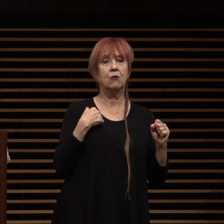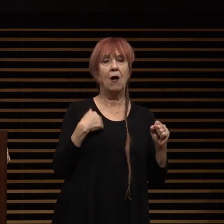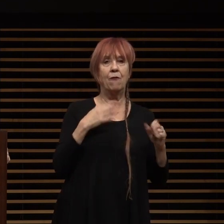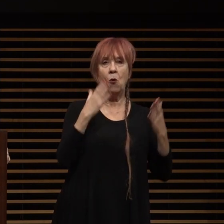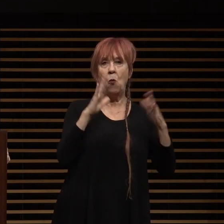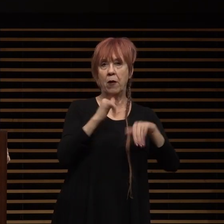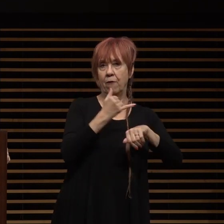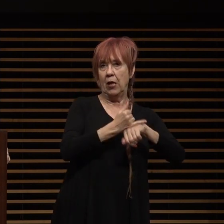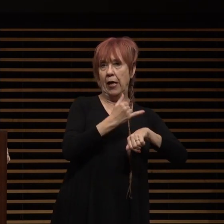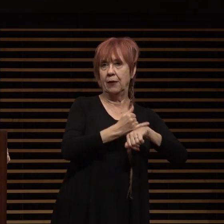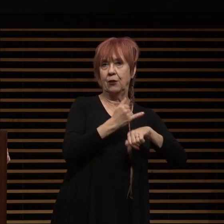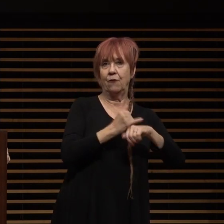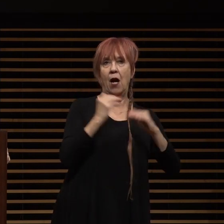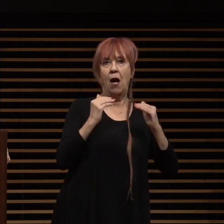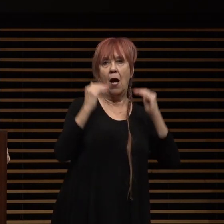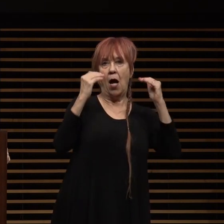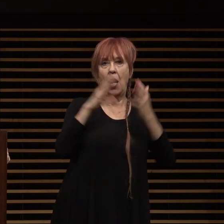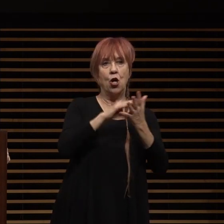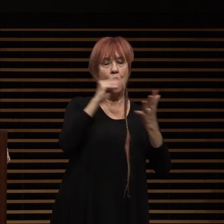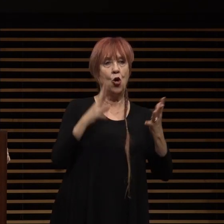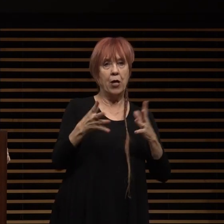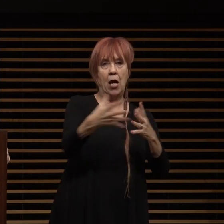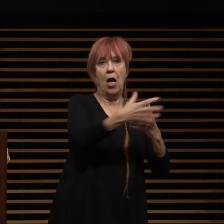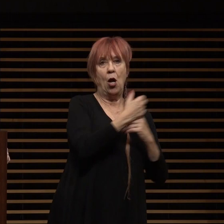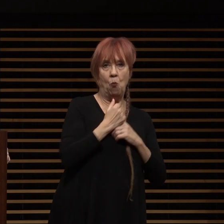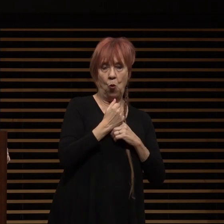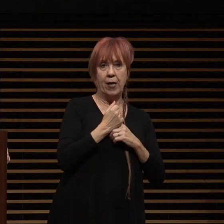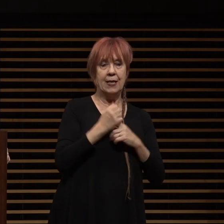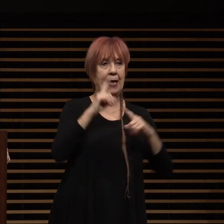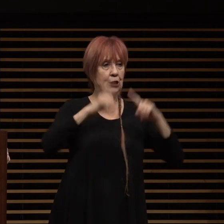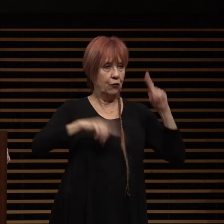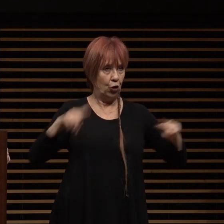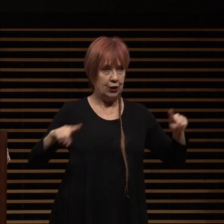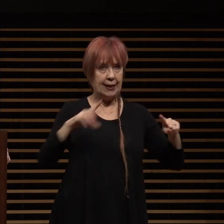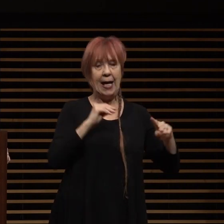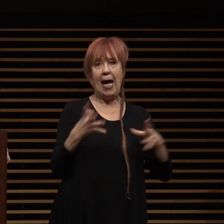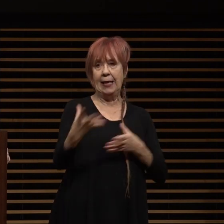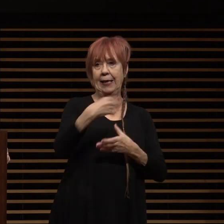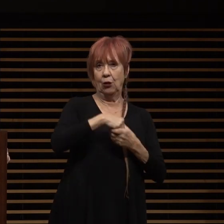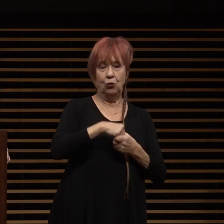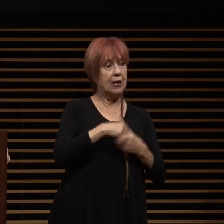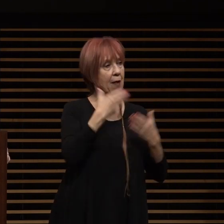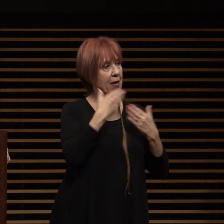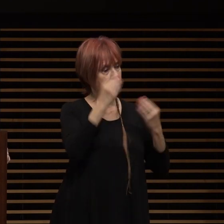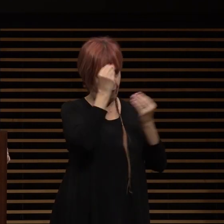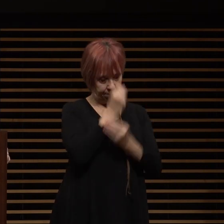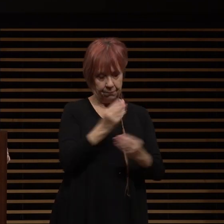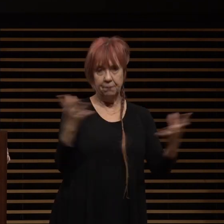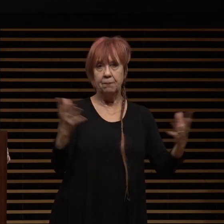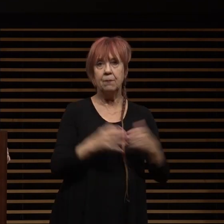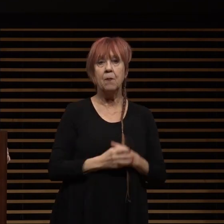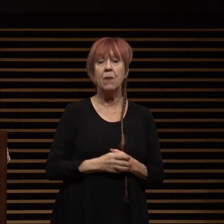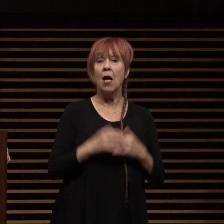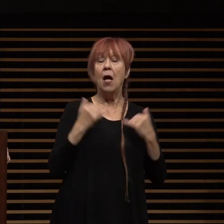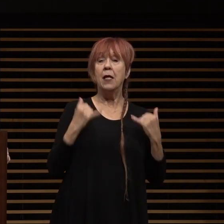of higher learning embracing diversity inclusion and thank you for carrying that message to all of us